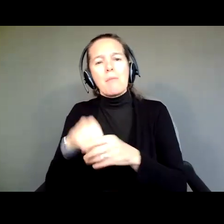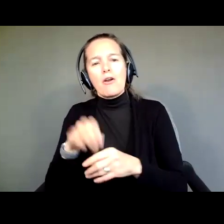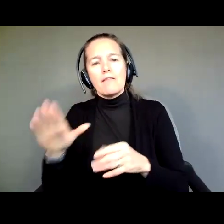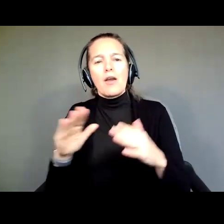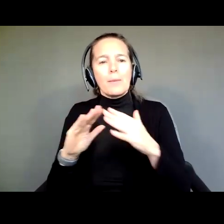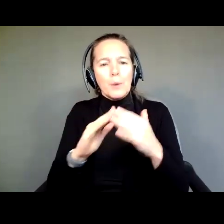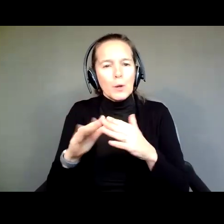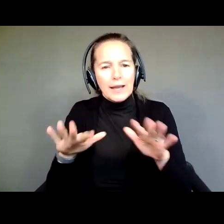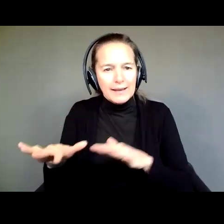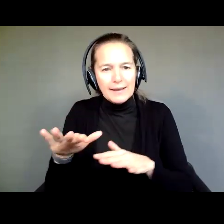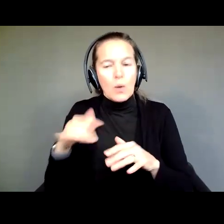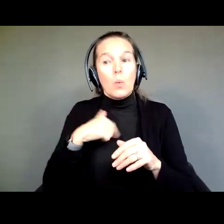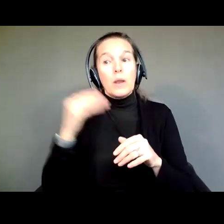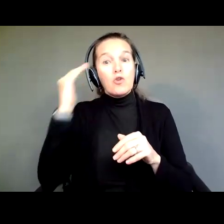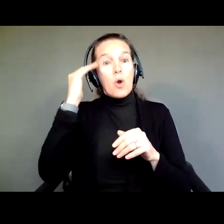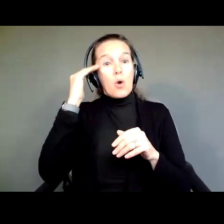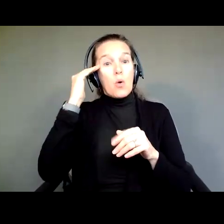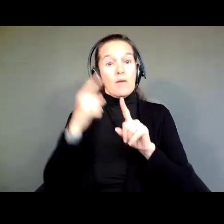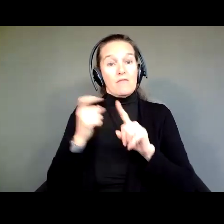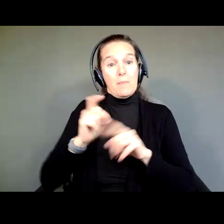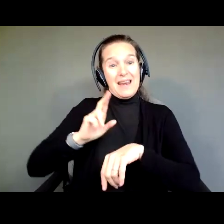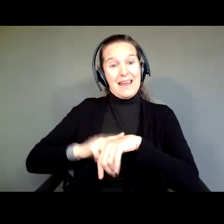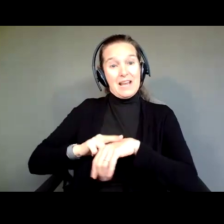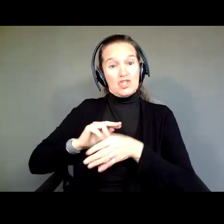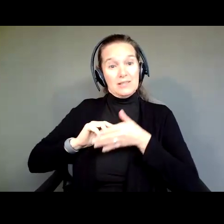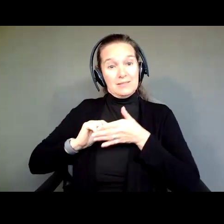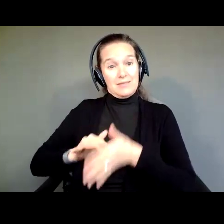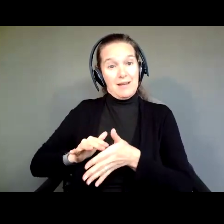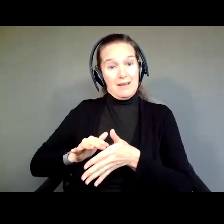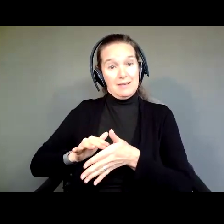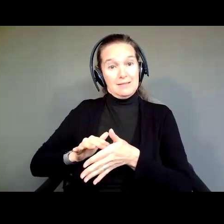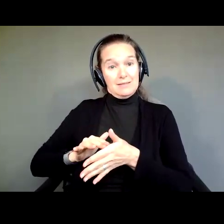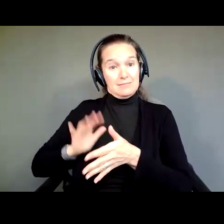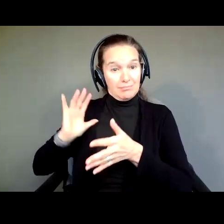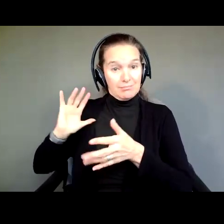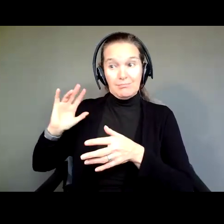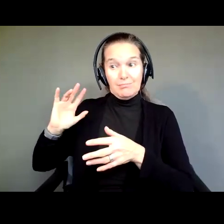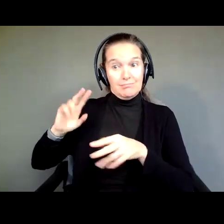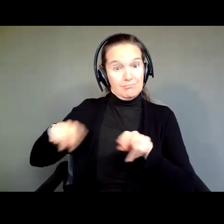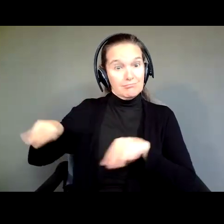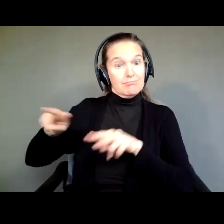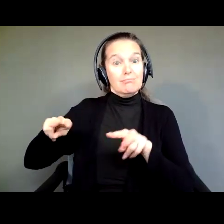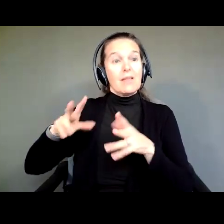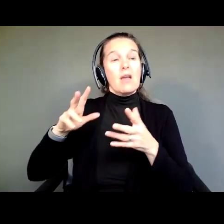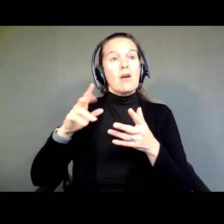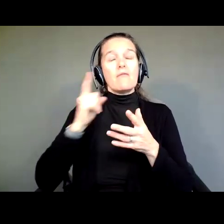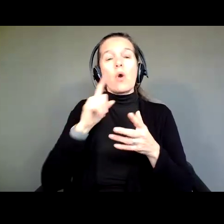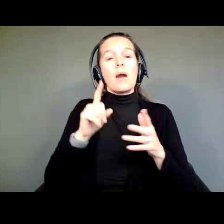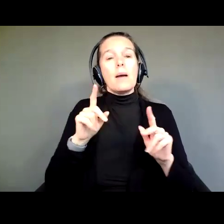We know from national studies that among similarly situated people, people who have the same abilities